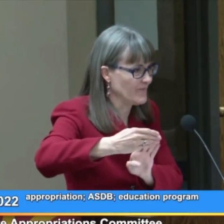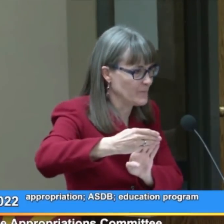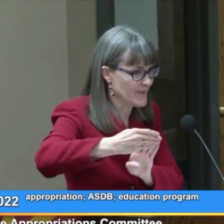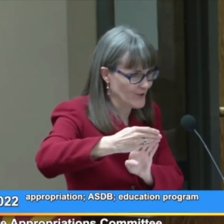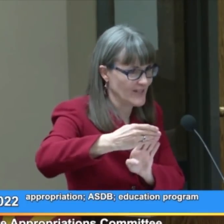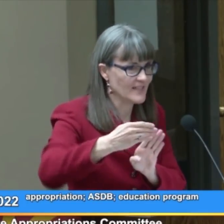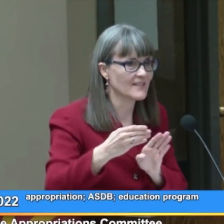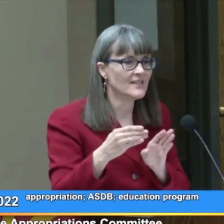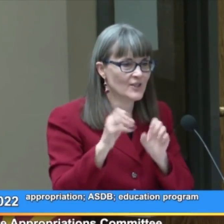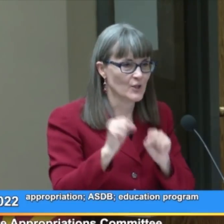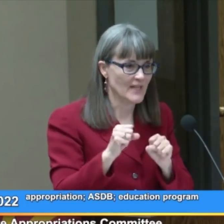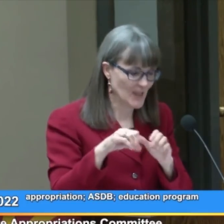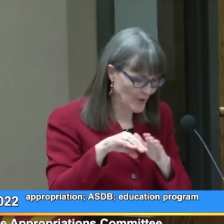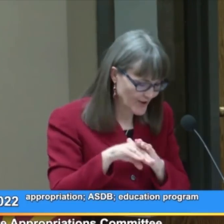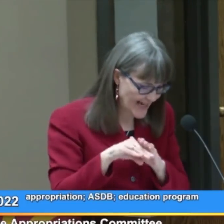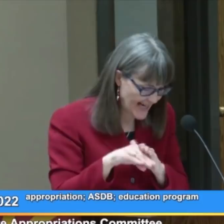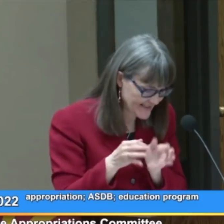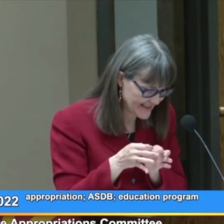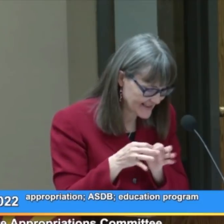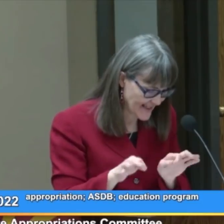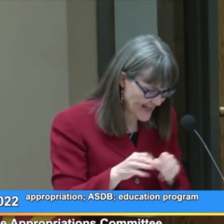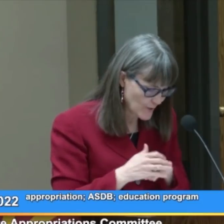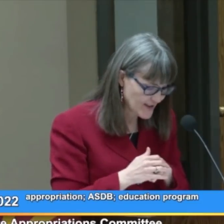to be able to access language.